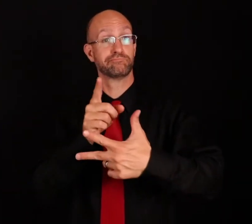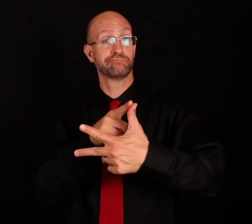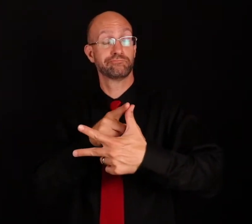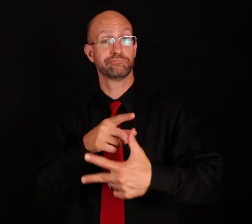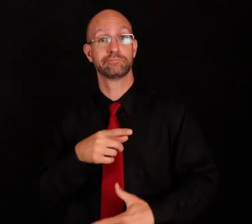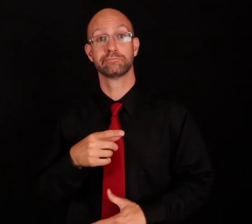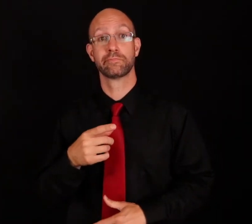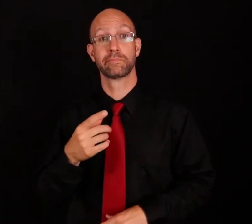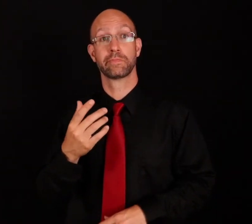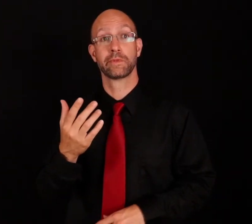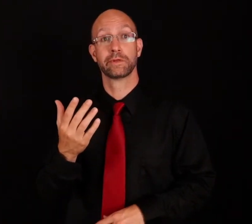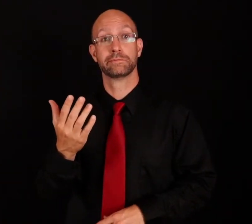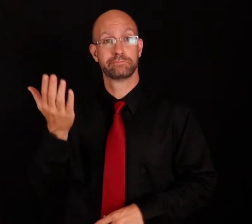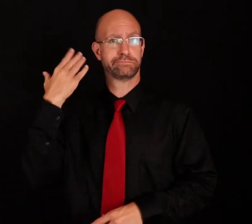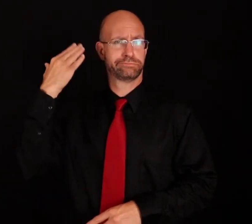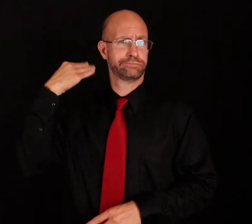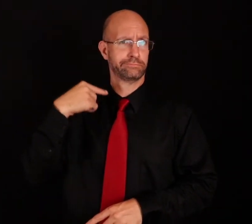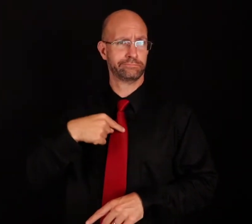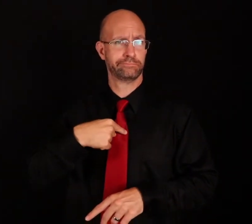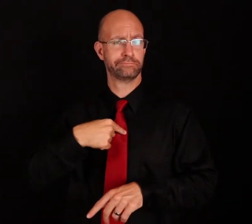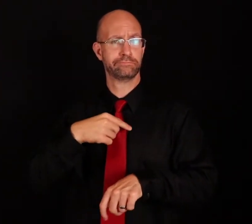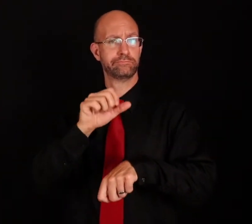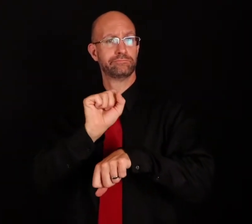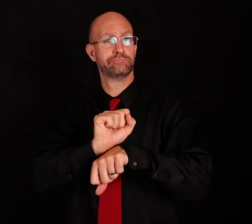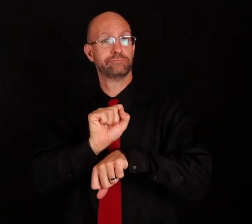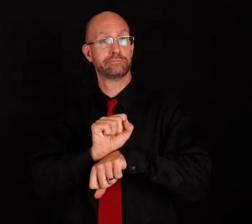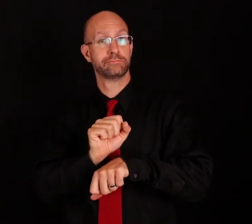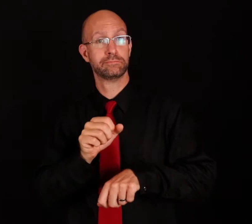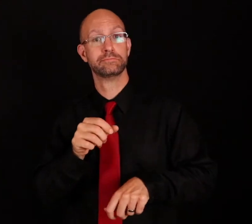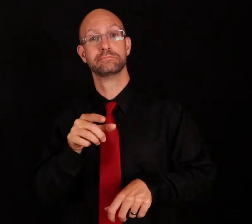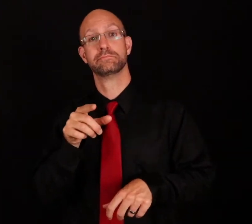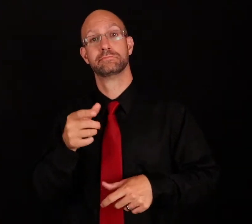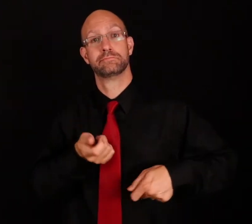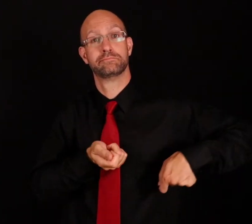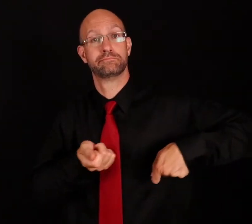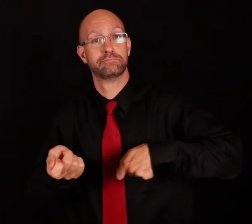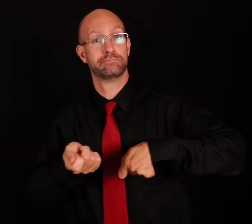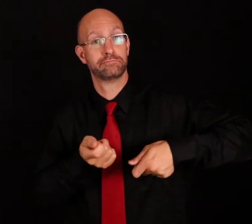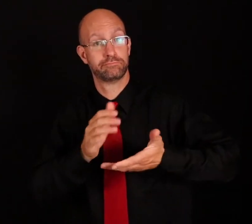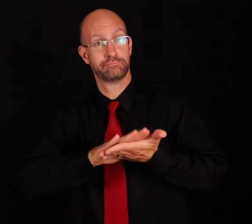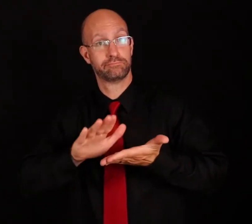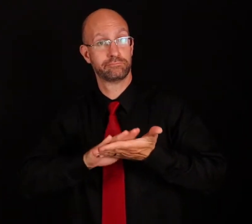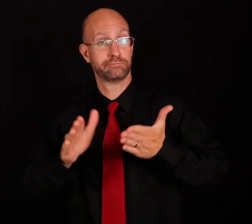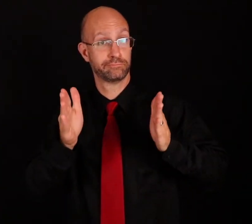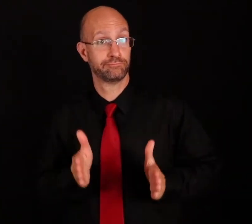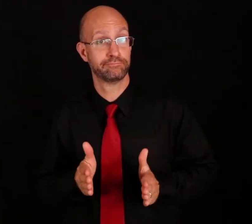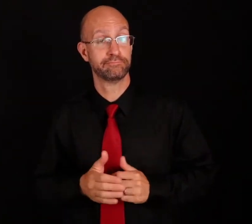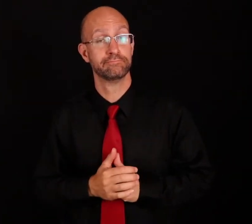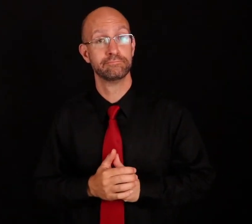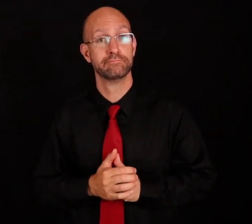1) PAST ME WORK JANITOR/CUSTODIAN